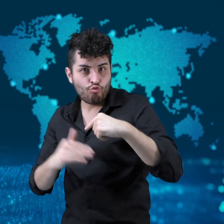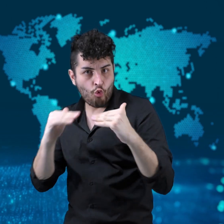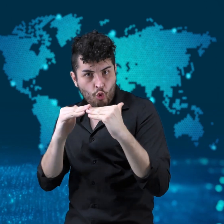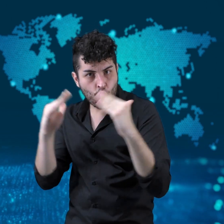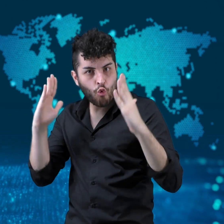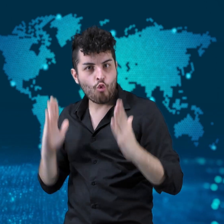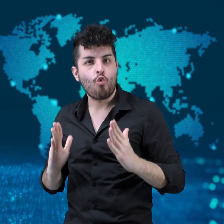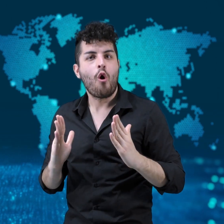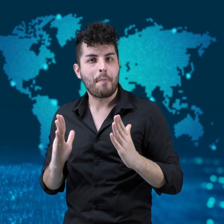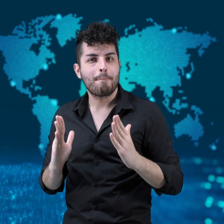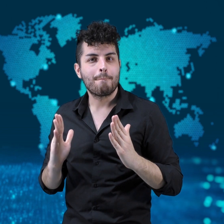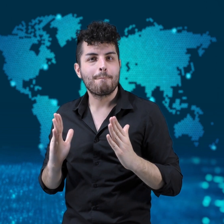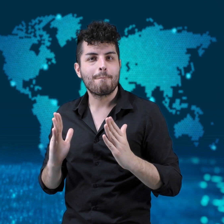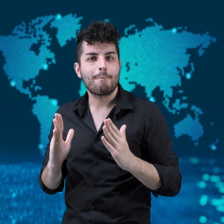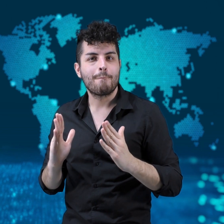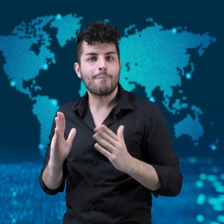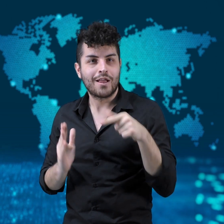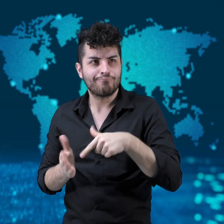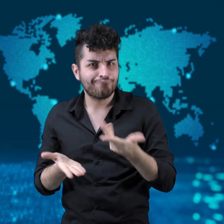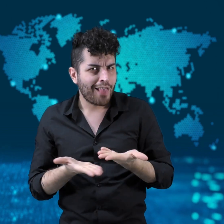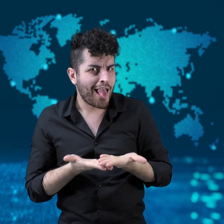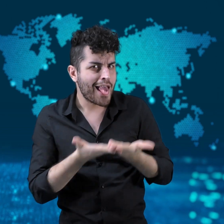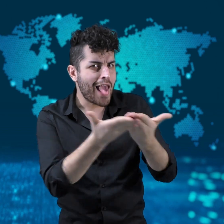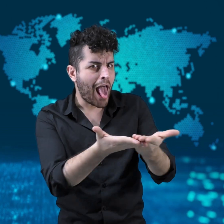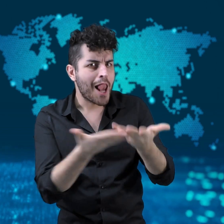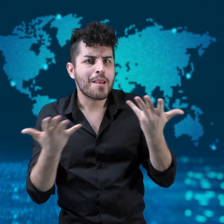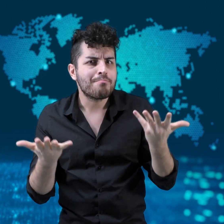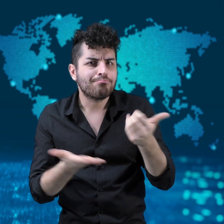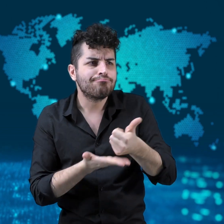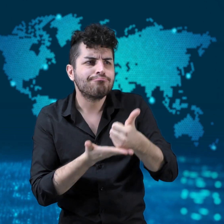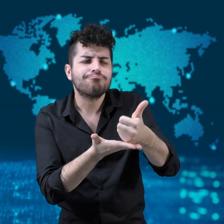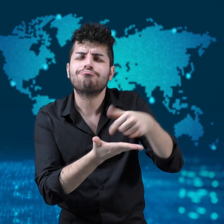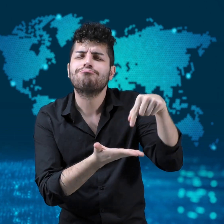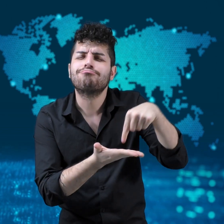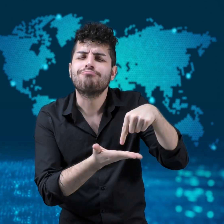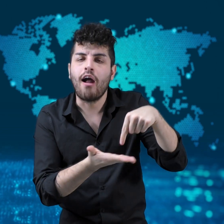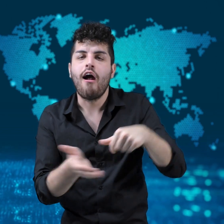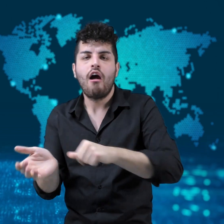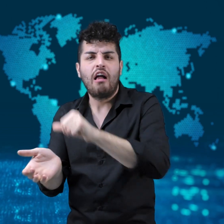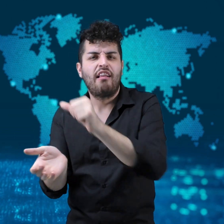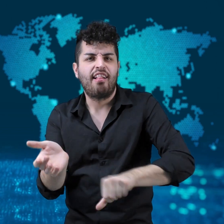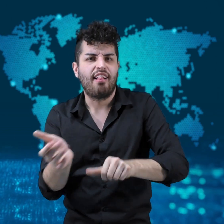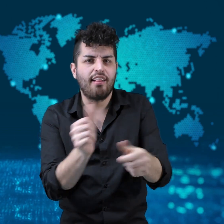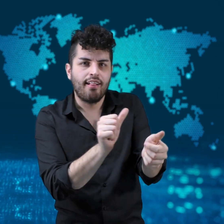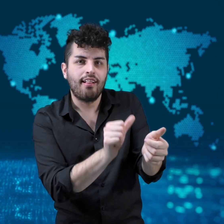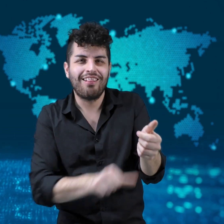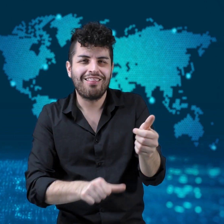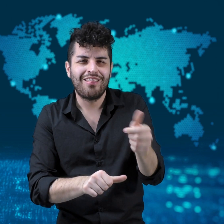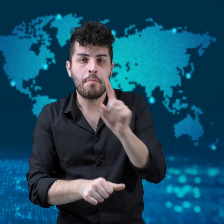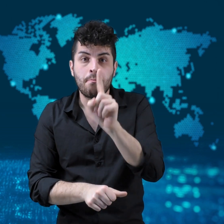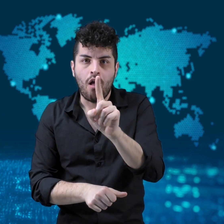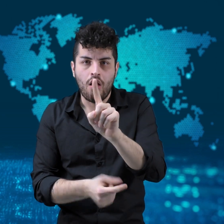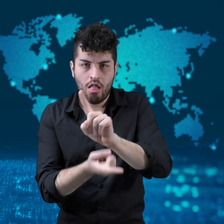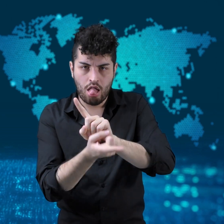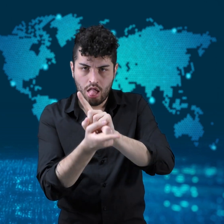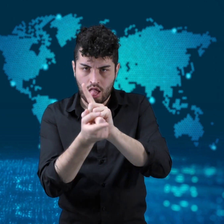but he raped and killed them without their permission.